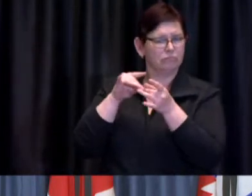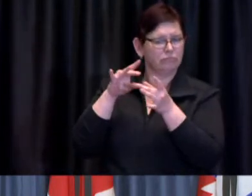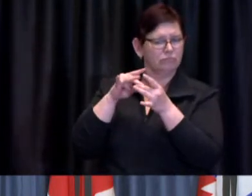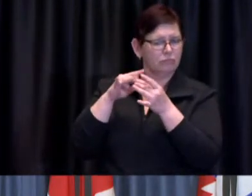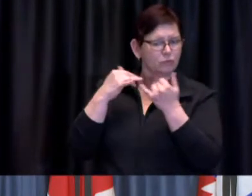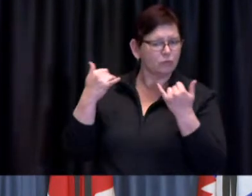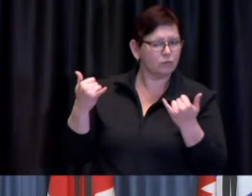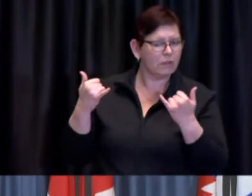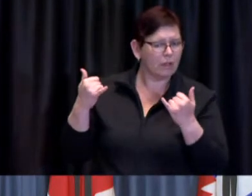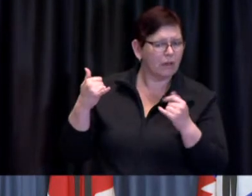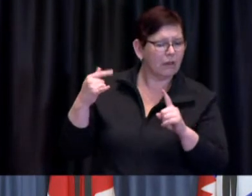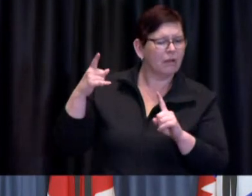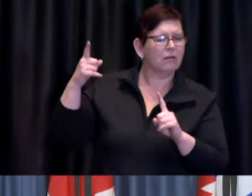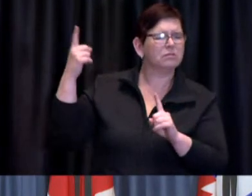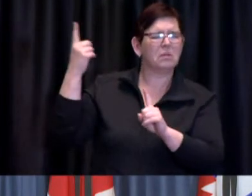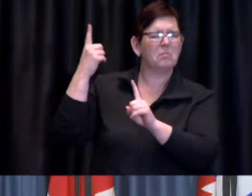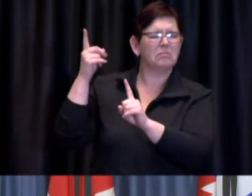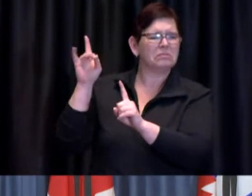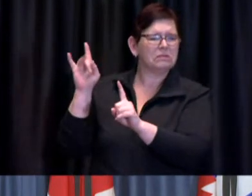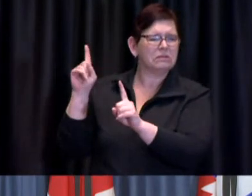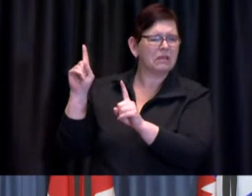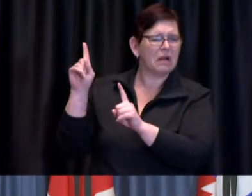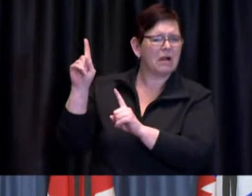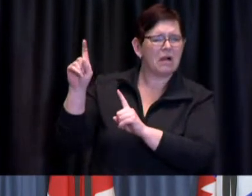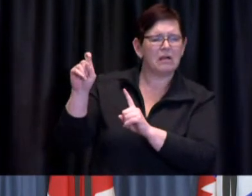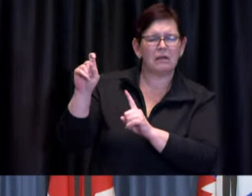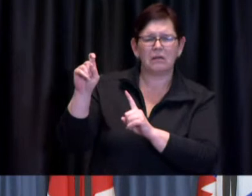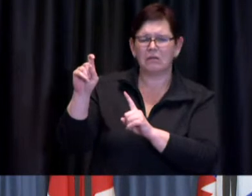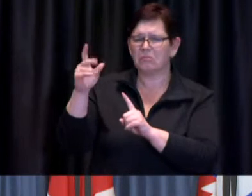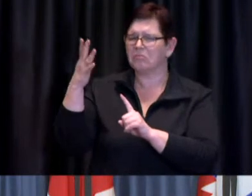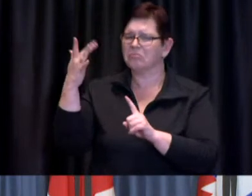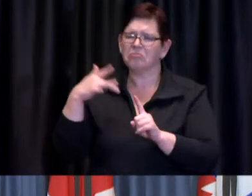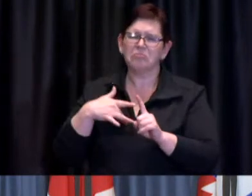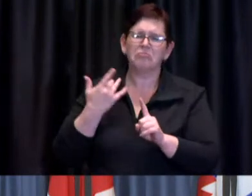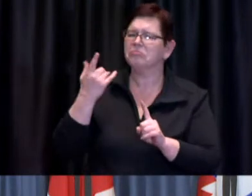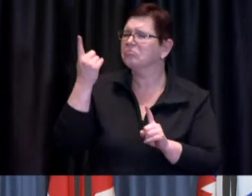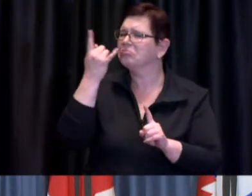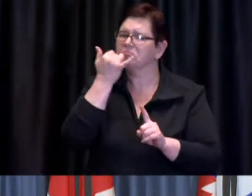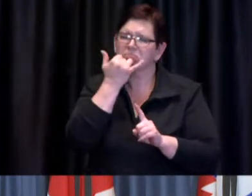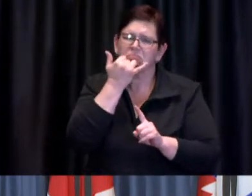uh you know something had gone wrong here and turned to Dr. de Villa you said yourself you